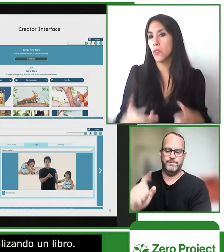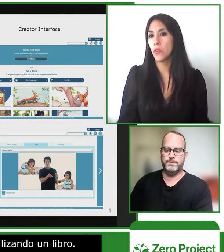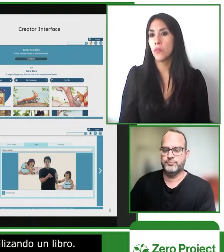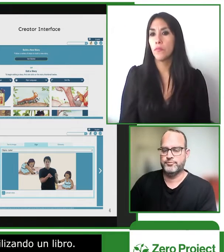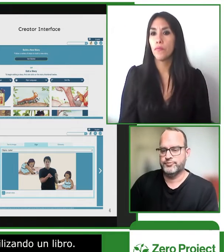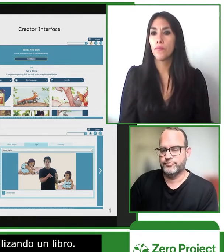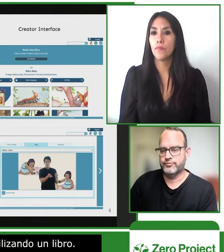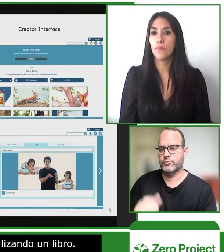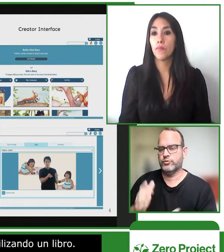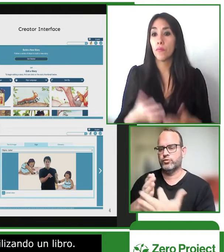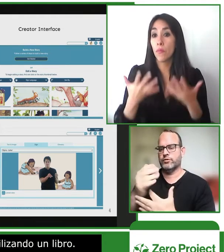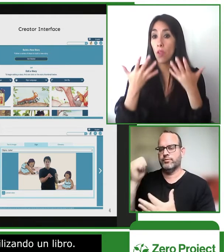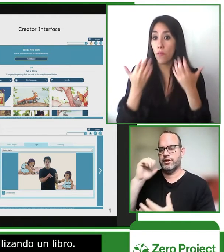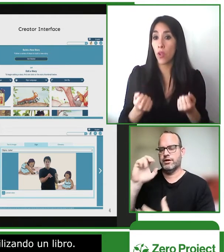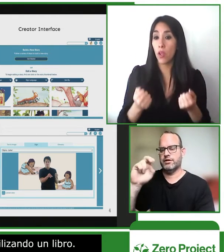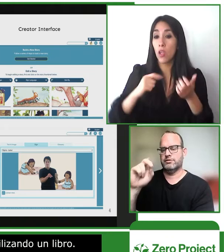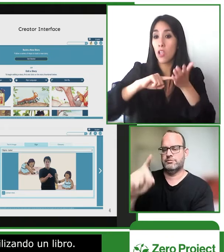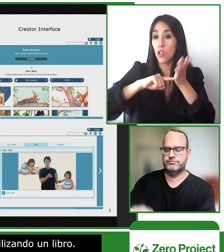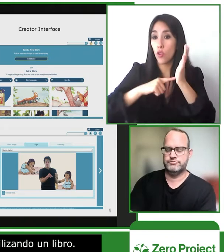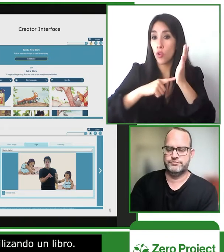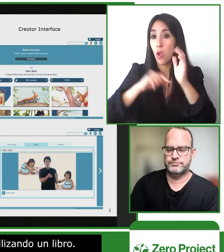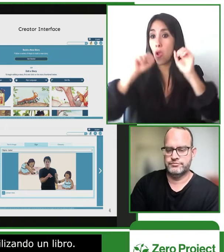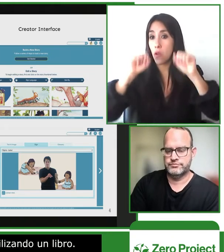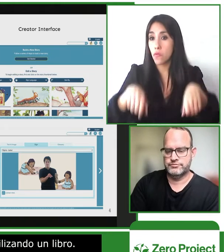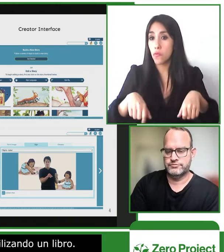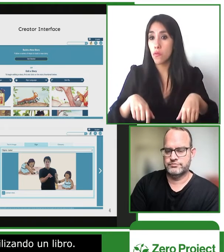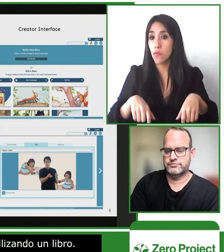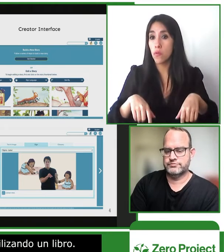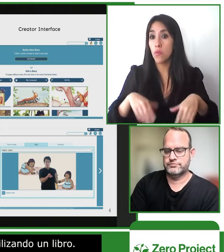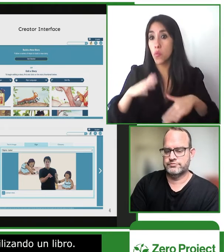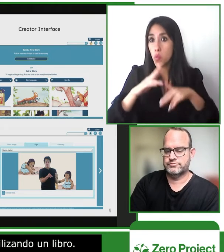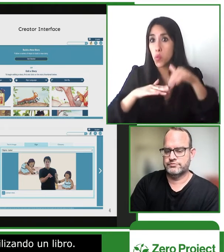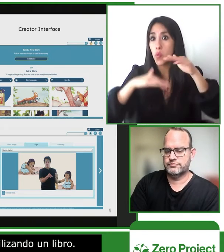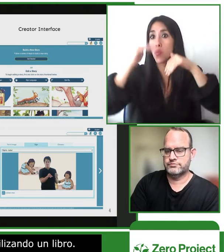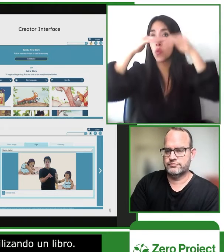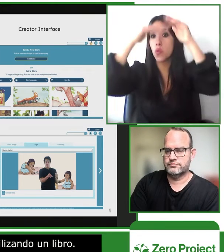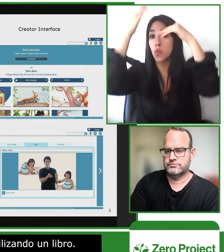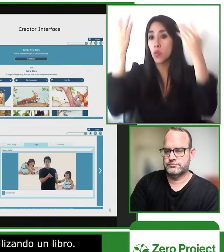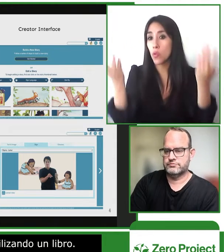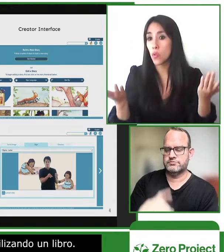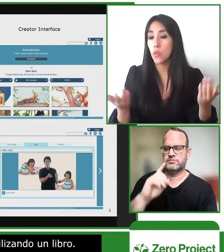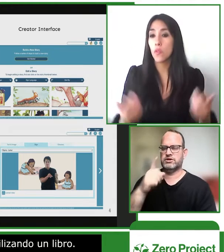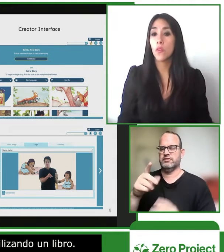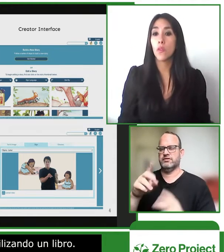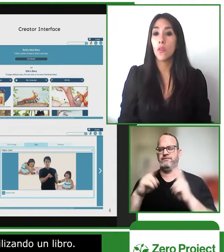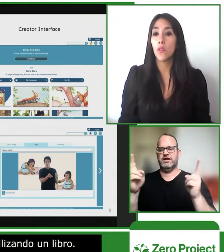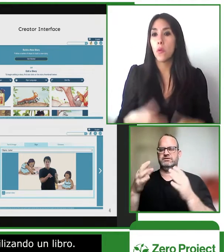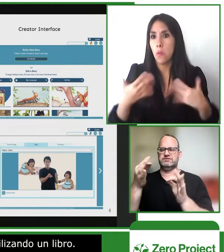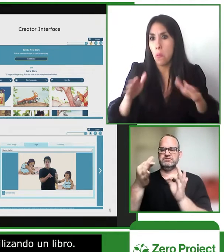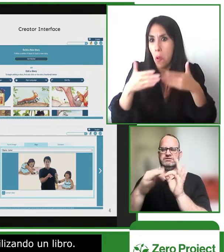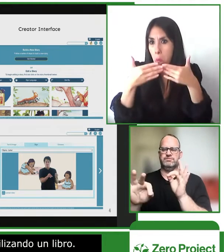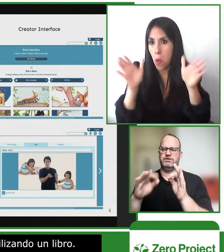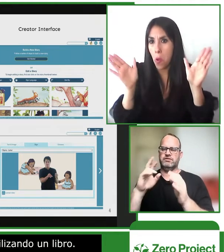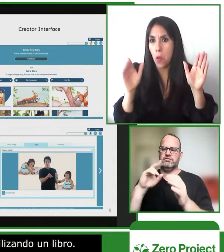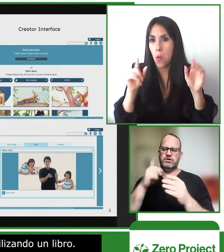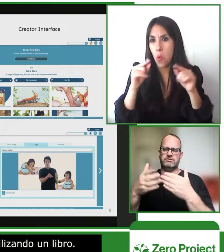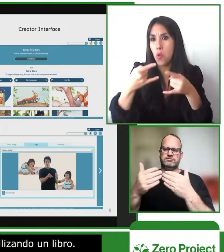contribute to any story or create new stories on the back end of our platform